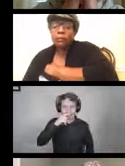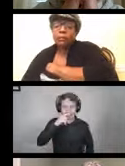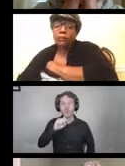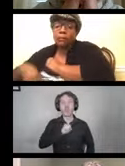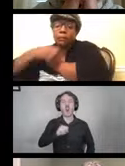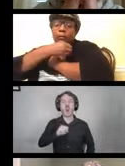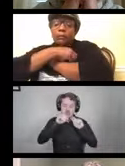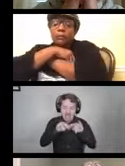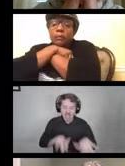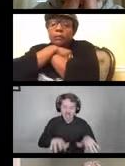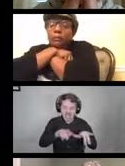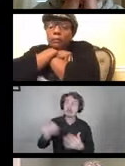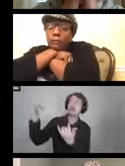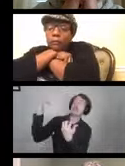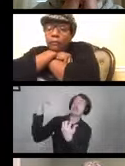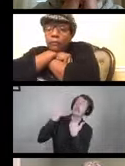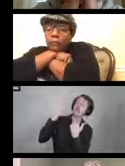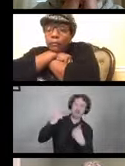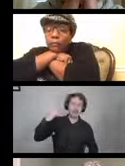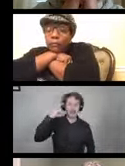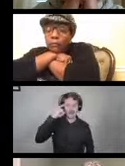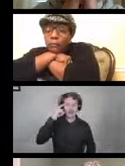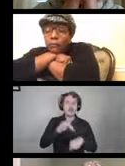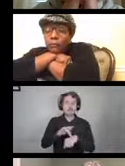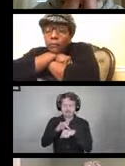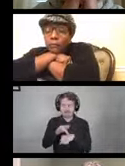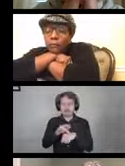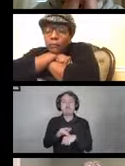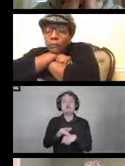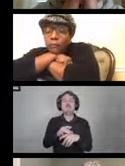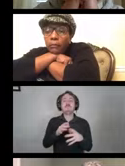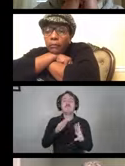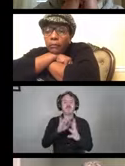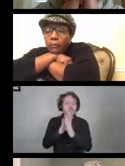I think about that moving through crowds prior to the pandemic.